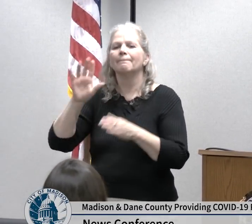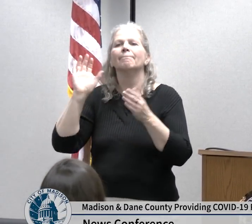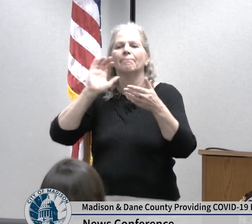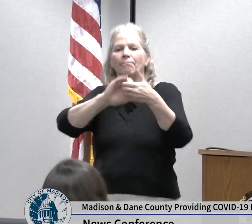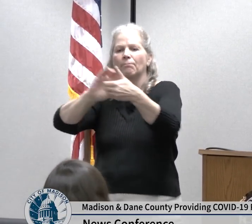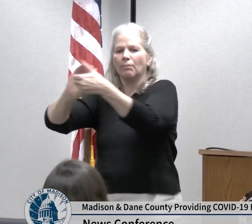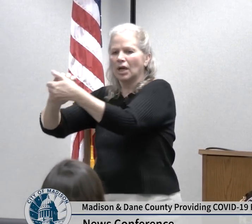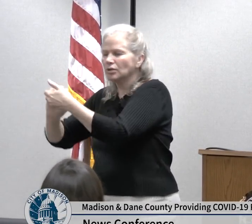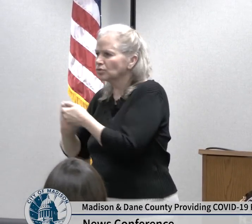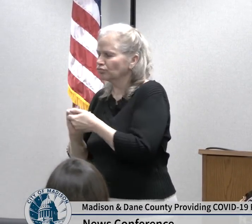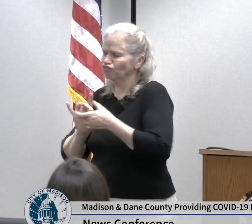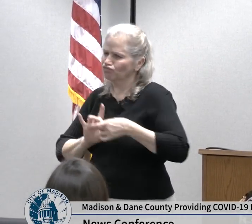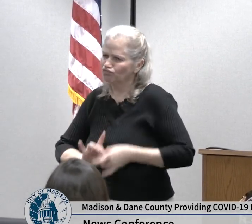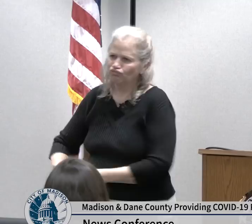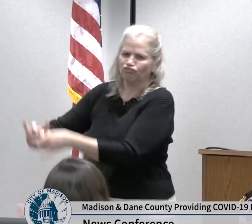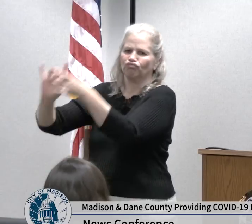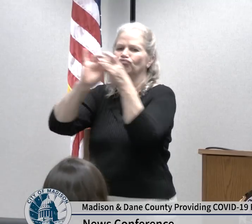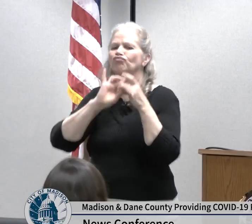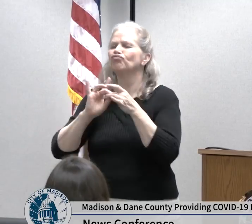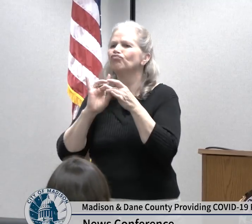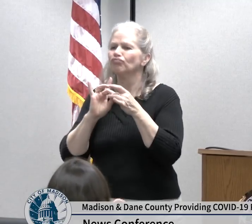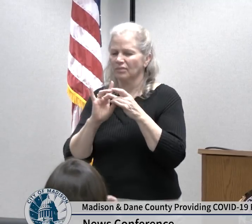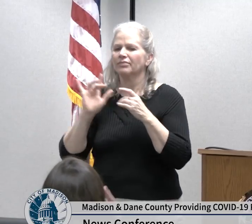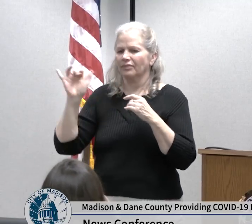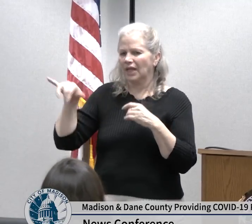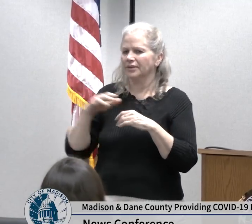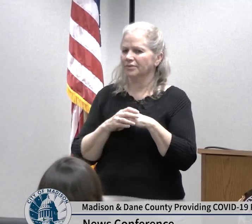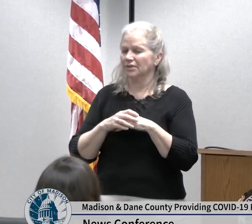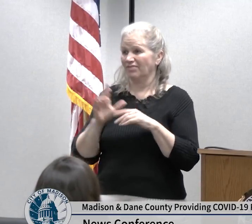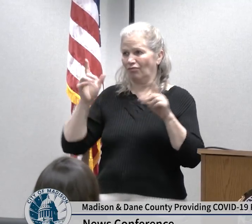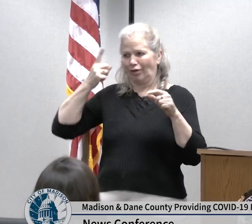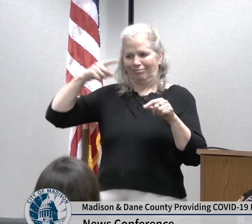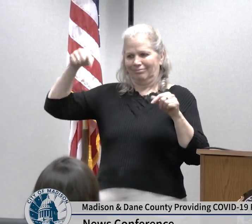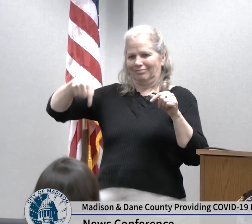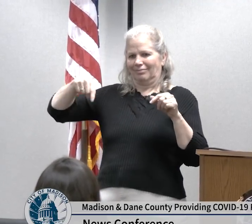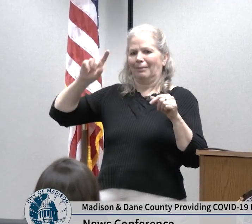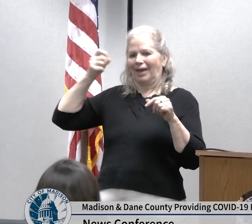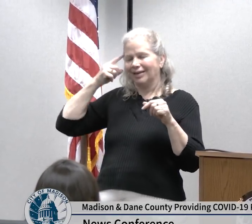to prepare Madison and Dane County residents since our first case in